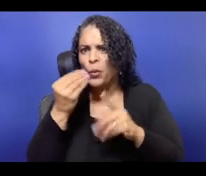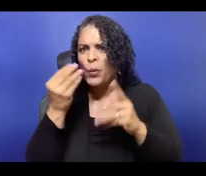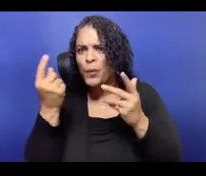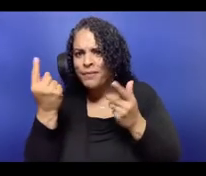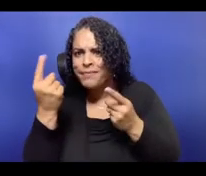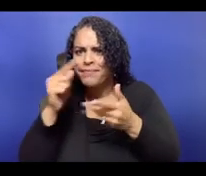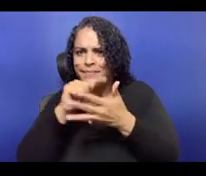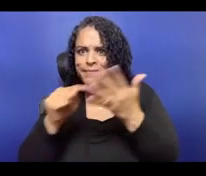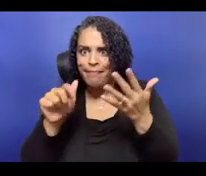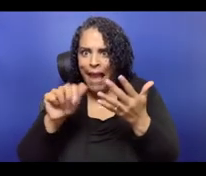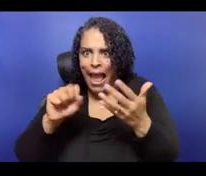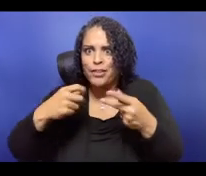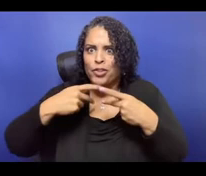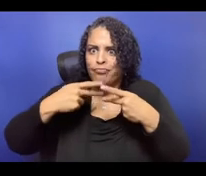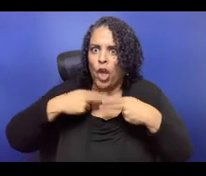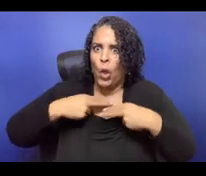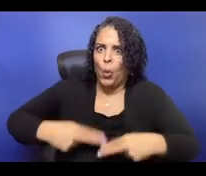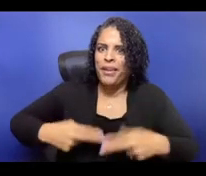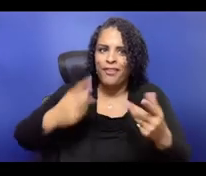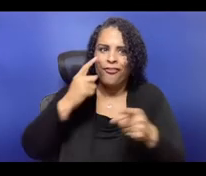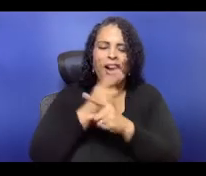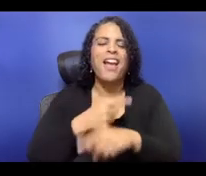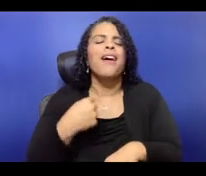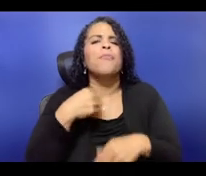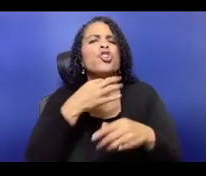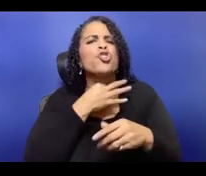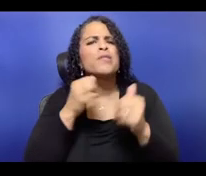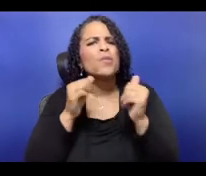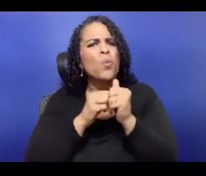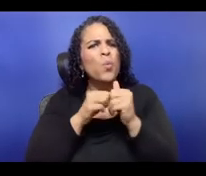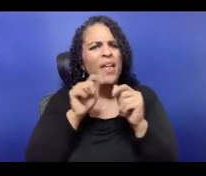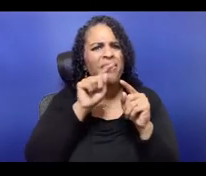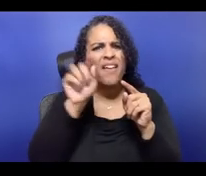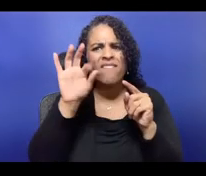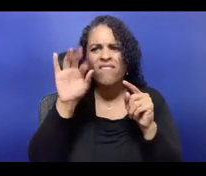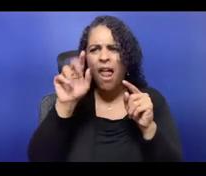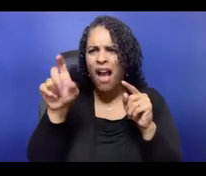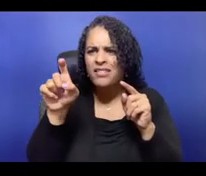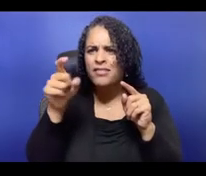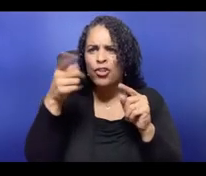So that's something that I think what organizational budgets need to be much more transparent about